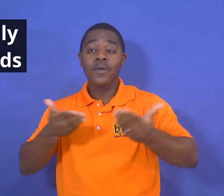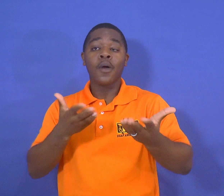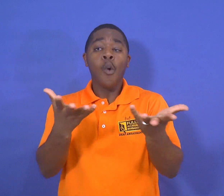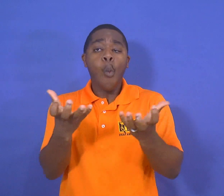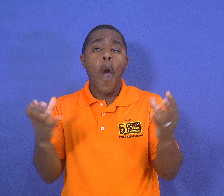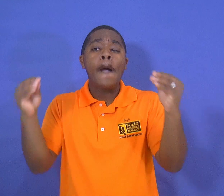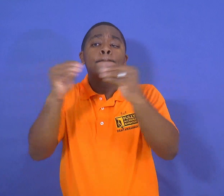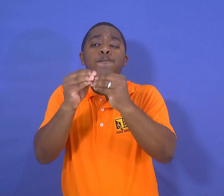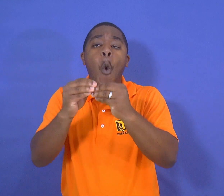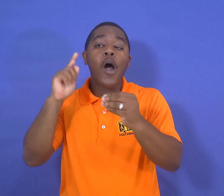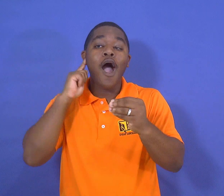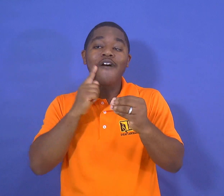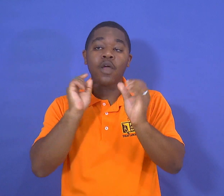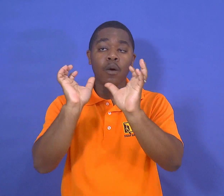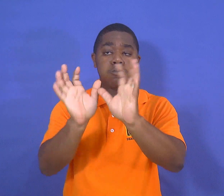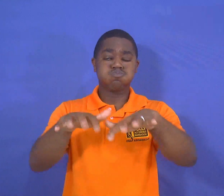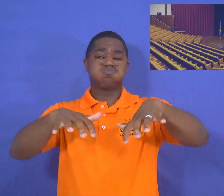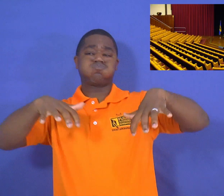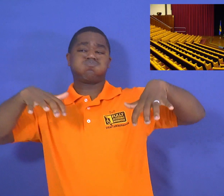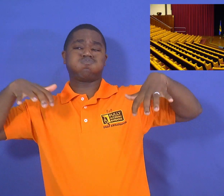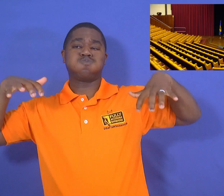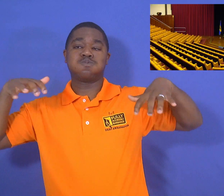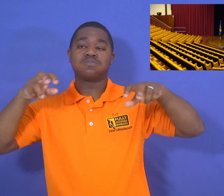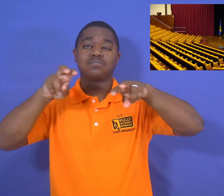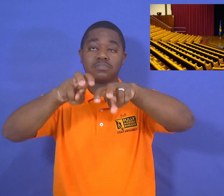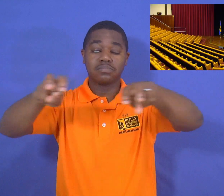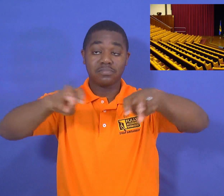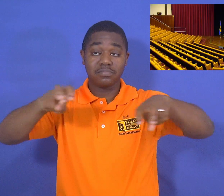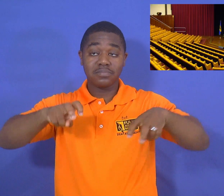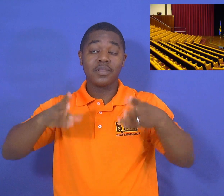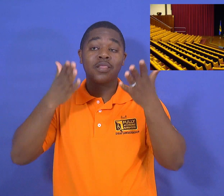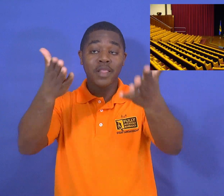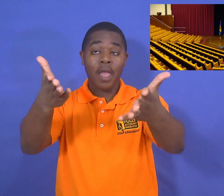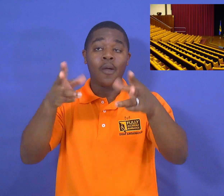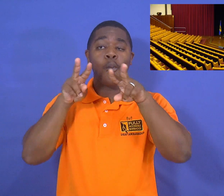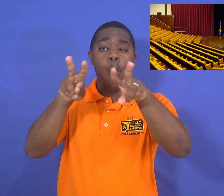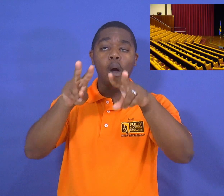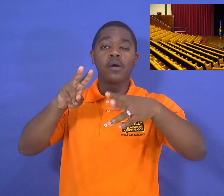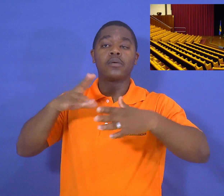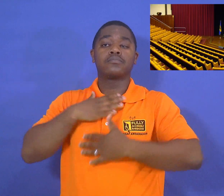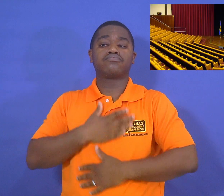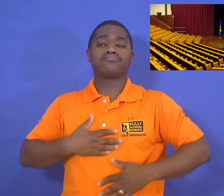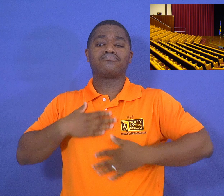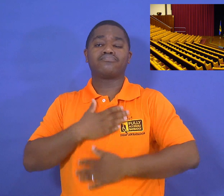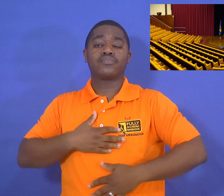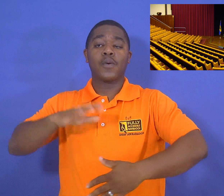we would love for more deaf persons to fill the seats and watch and enjoy the concert